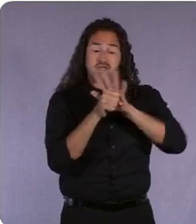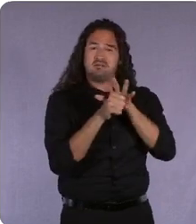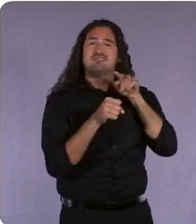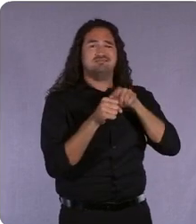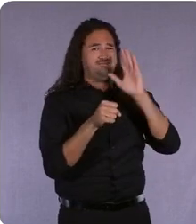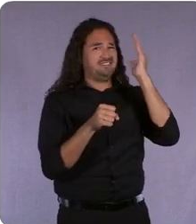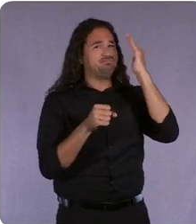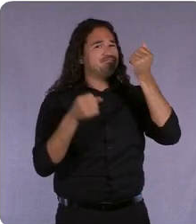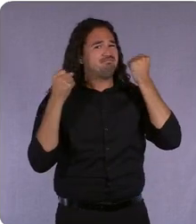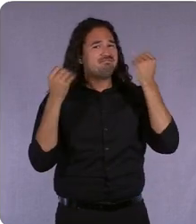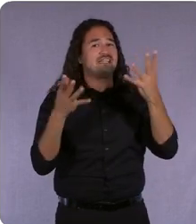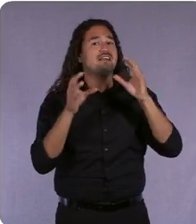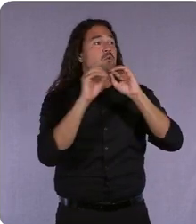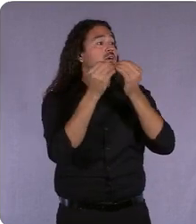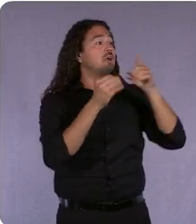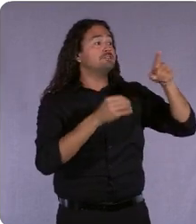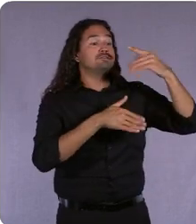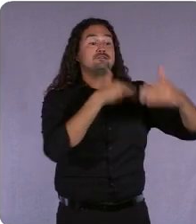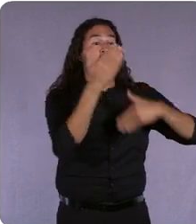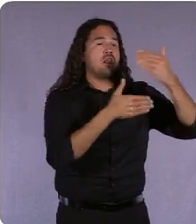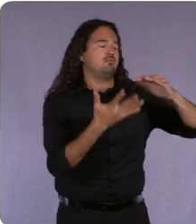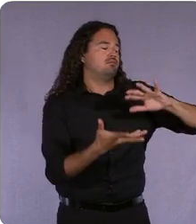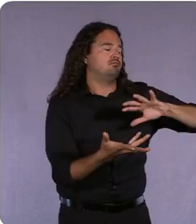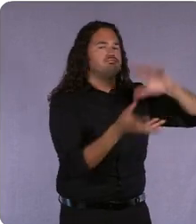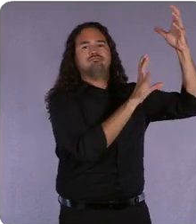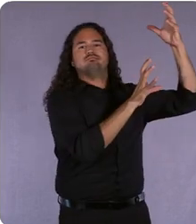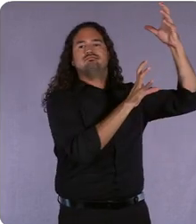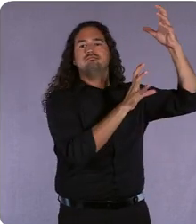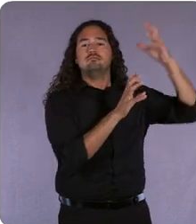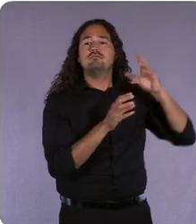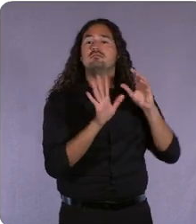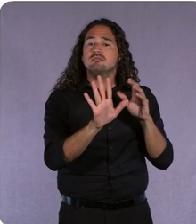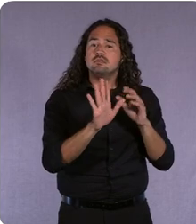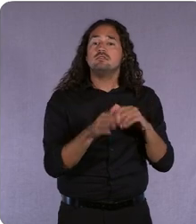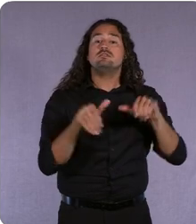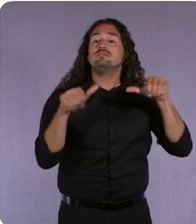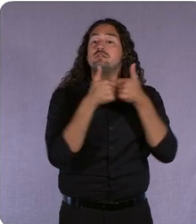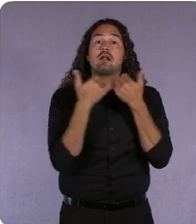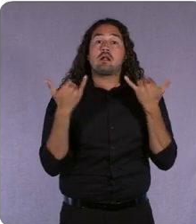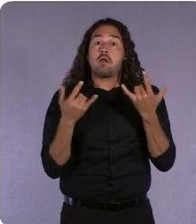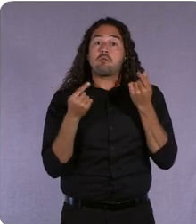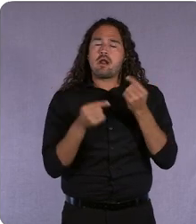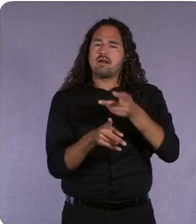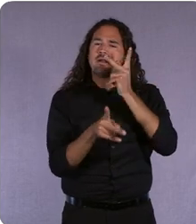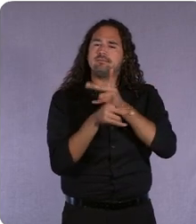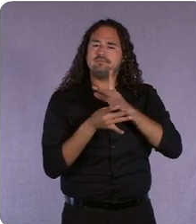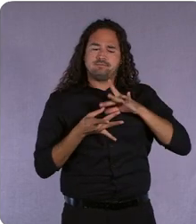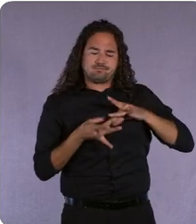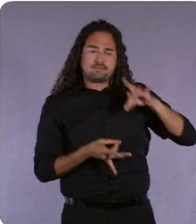organizational inertia but the challenge now is keeping that spirit of accelerated learning and